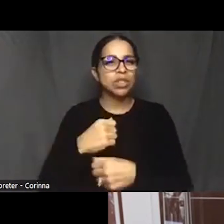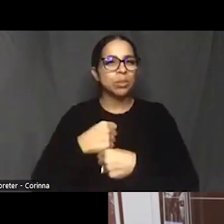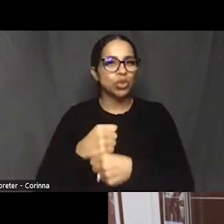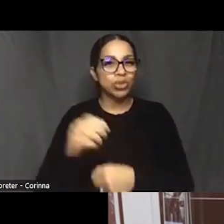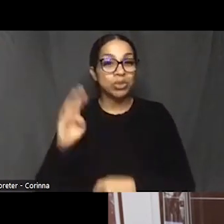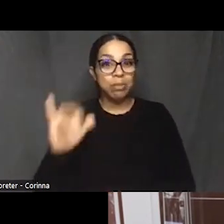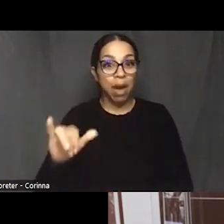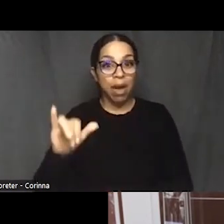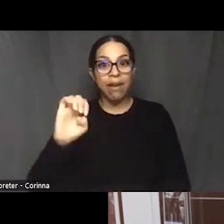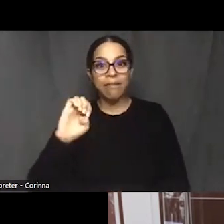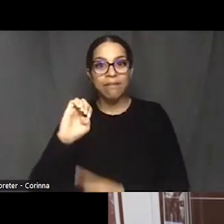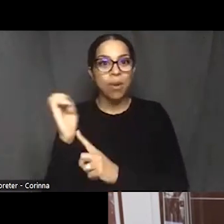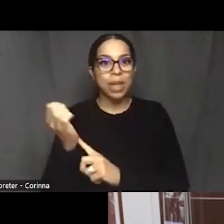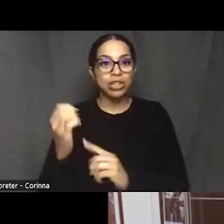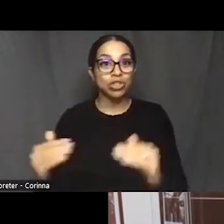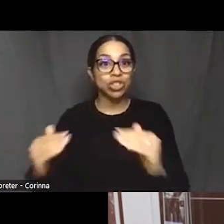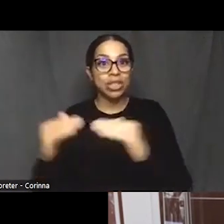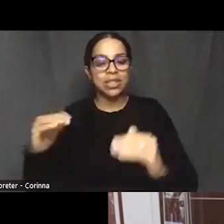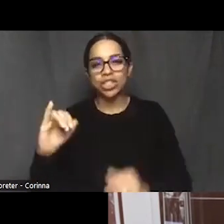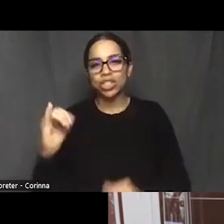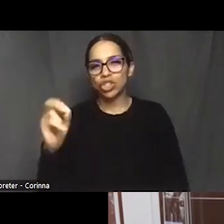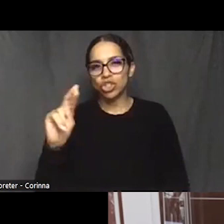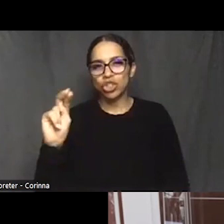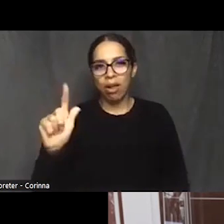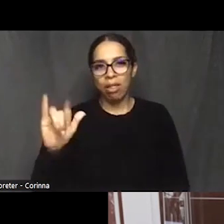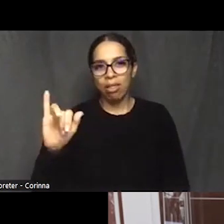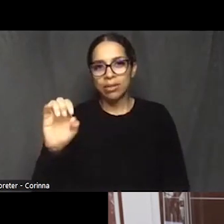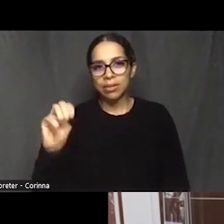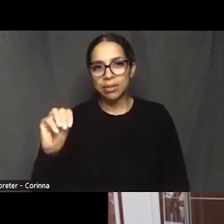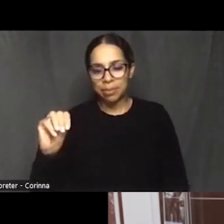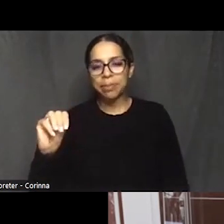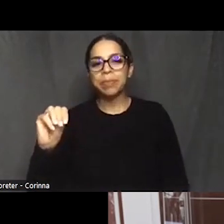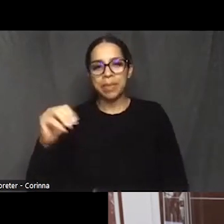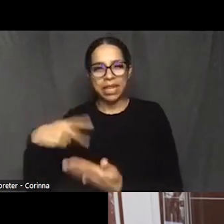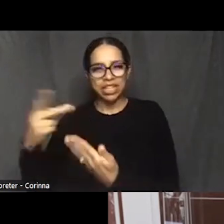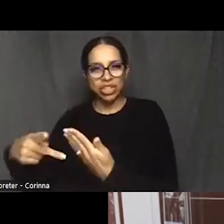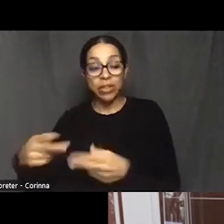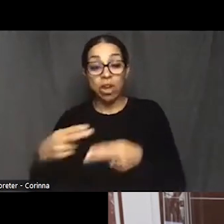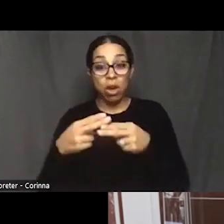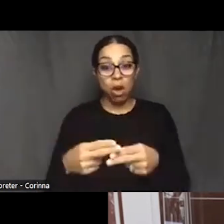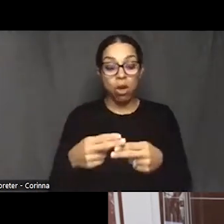Initiative called, Disruption Baltimore's Highway to Nowhere.